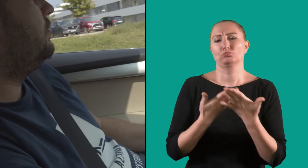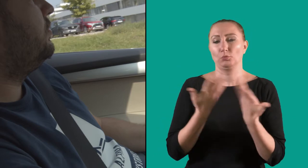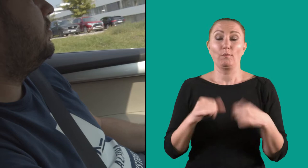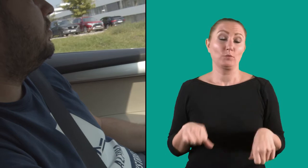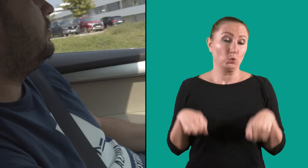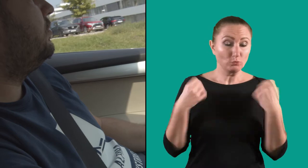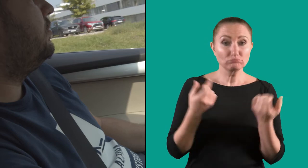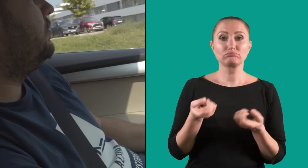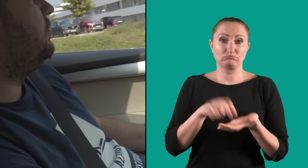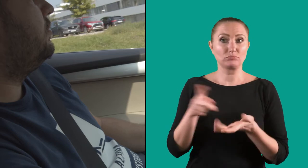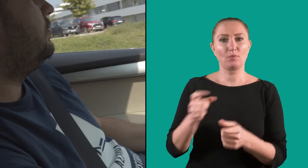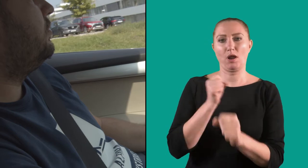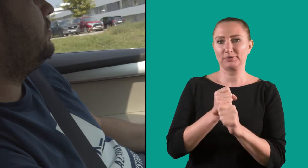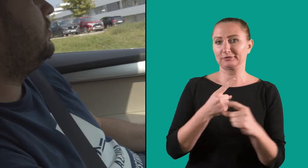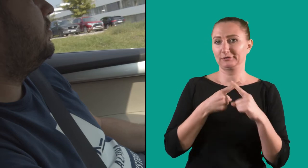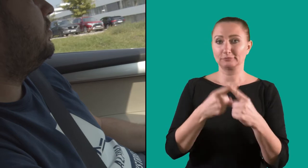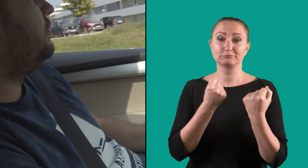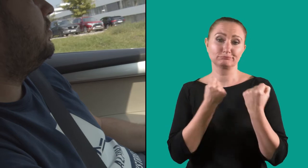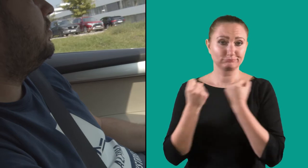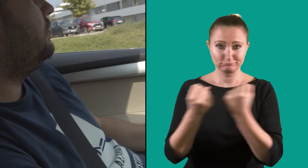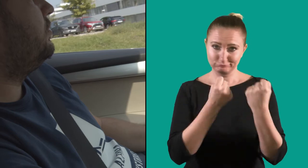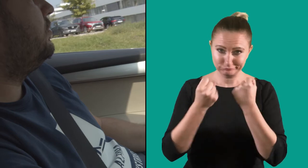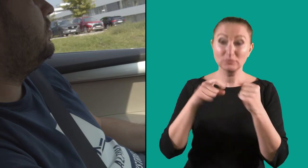They are usually ordered in the morning,